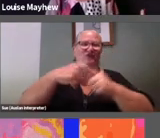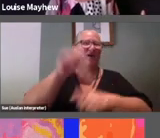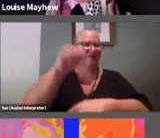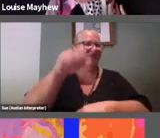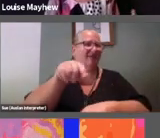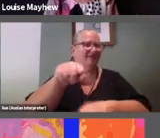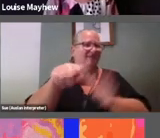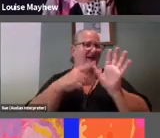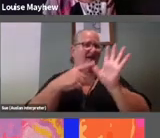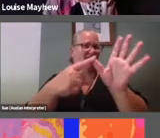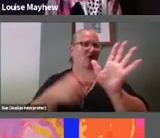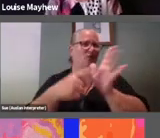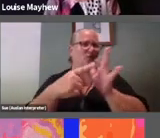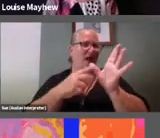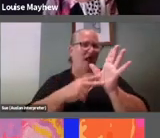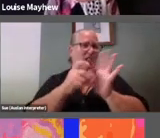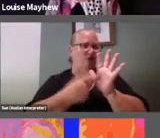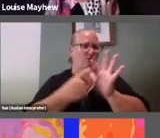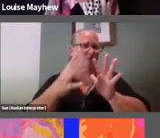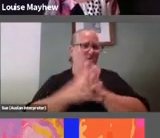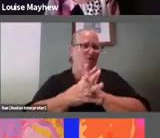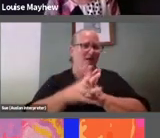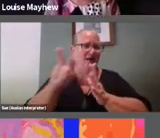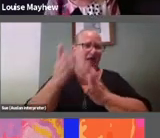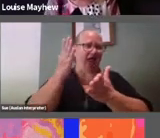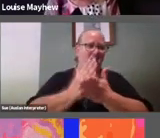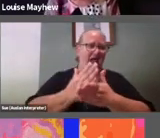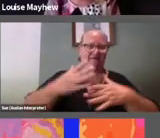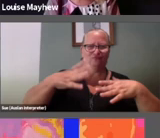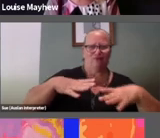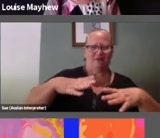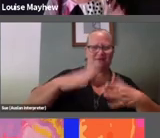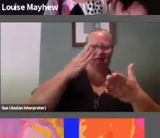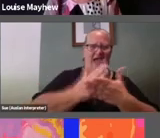that kind of state of undress.